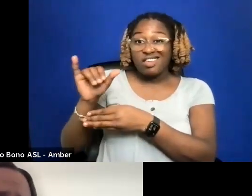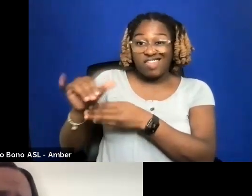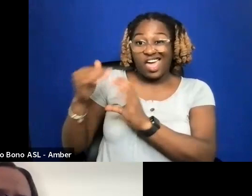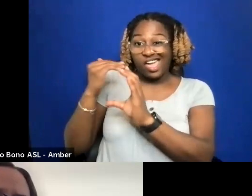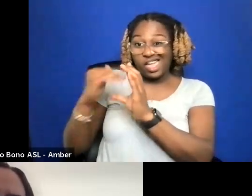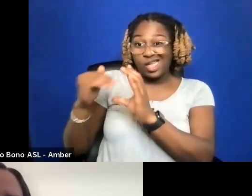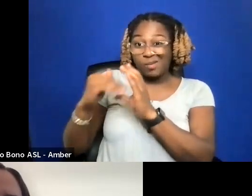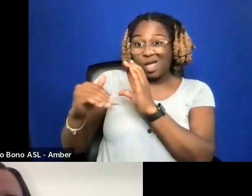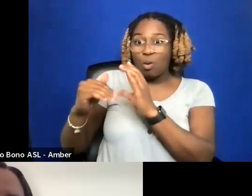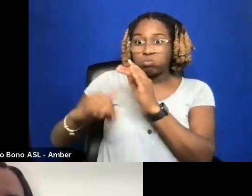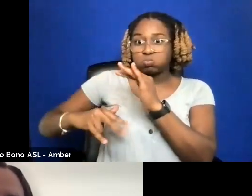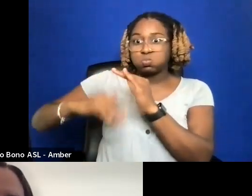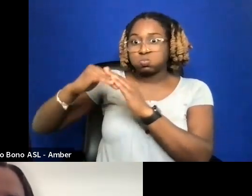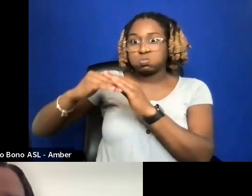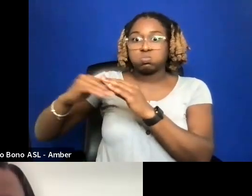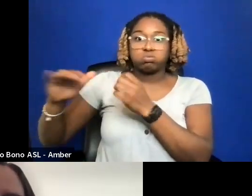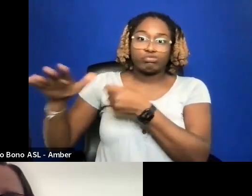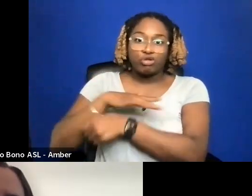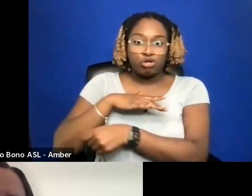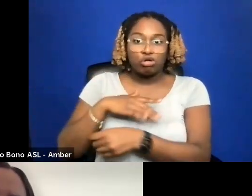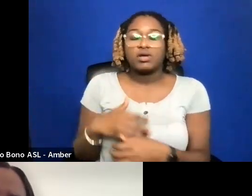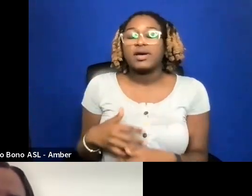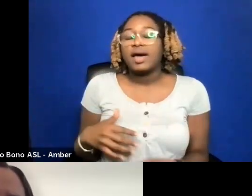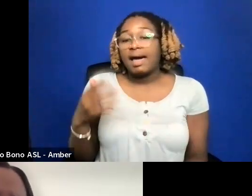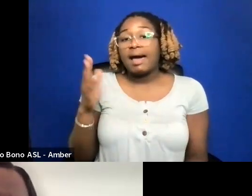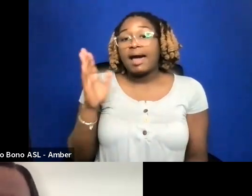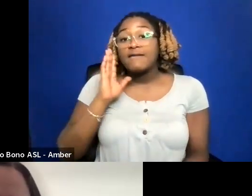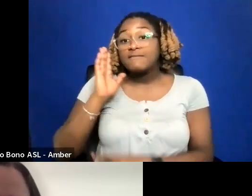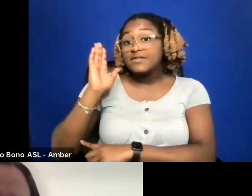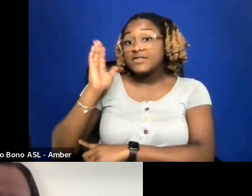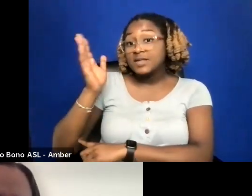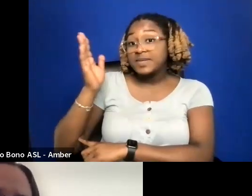I'VE DONE SPEAKING EVENTS FOR THAT I HAD TO WRITE TWO OR THREE TIMES TO MAKE IT HAPPEN BUT IT DID.